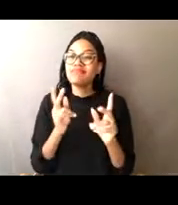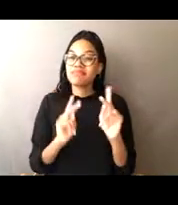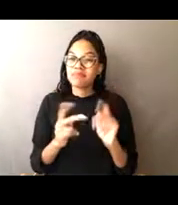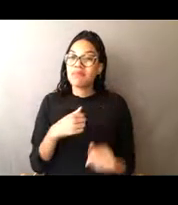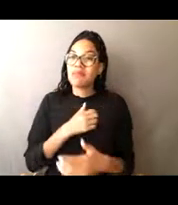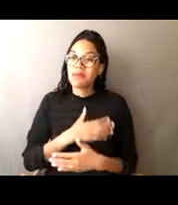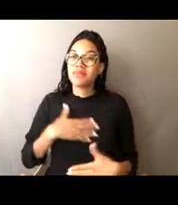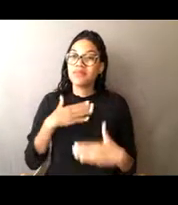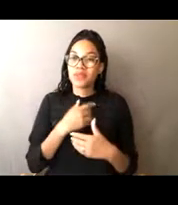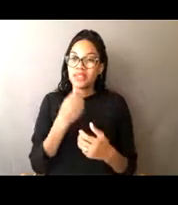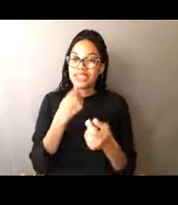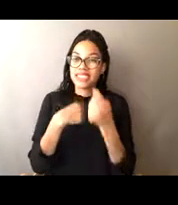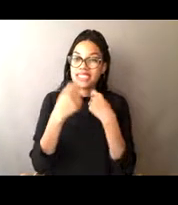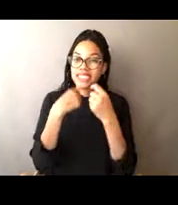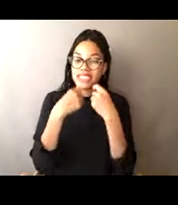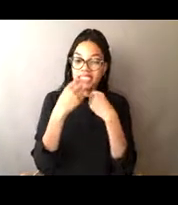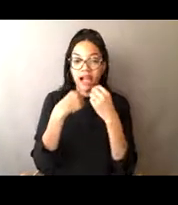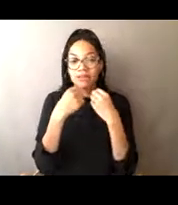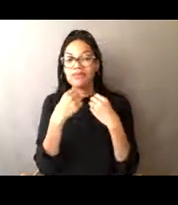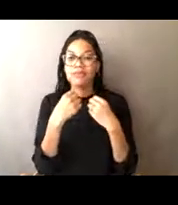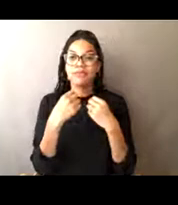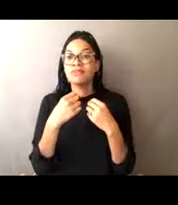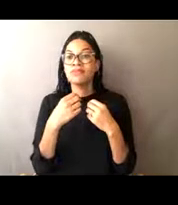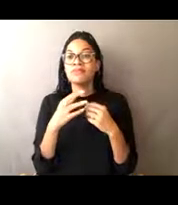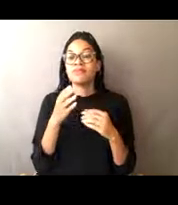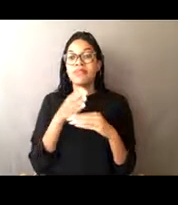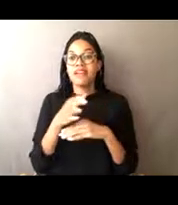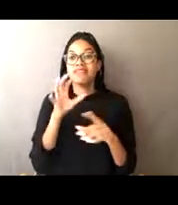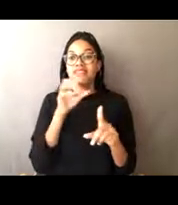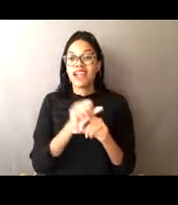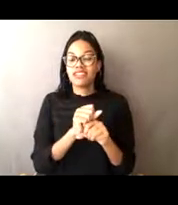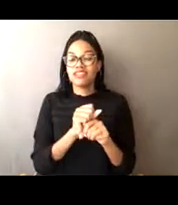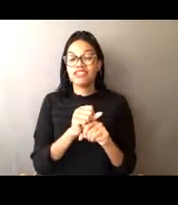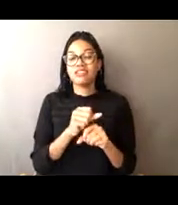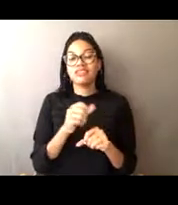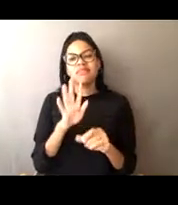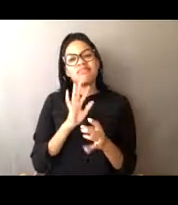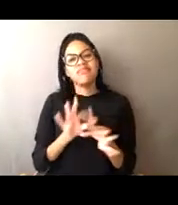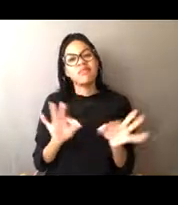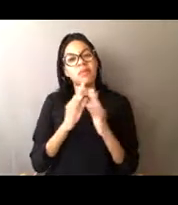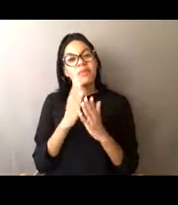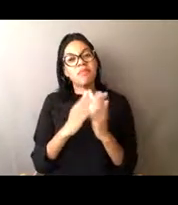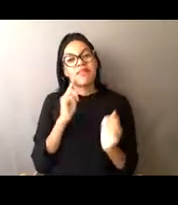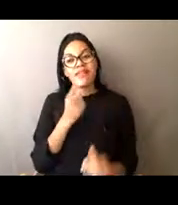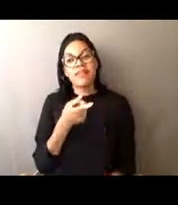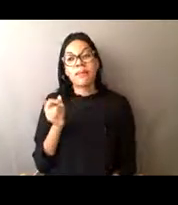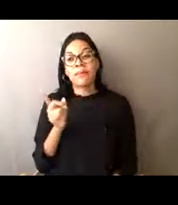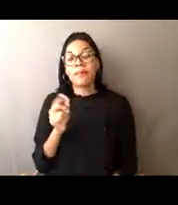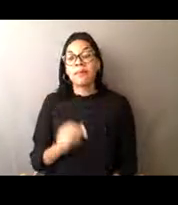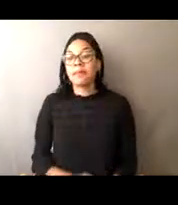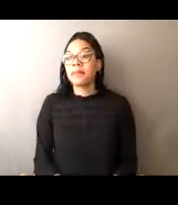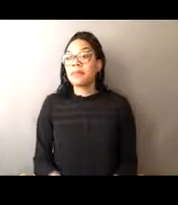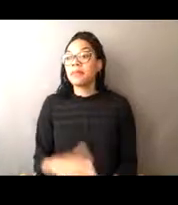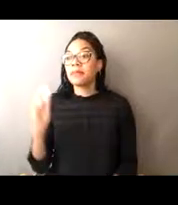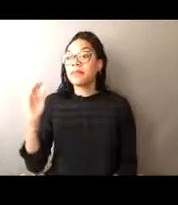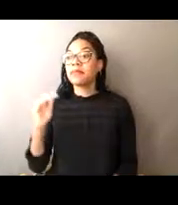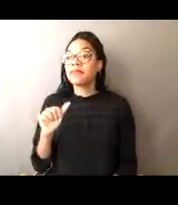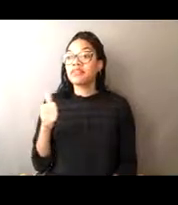and that's a pretty important part of the activity, and Mrs. Thompson is saying 10 out of 14